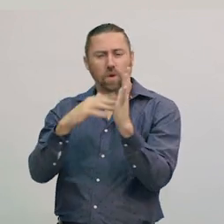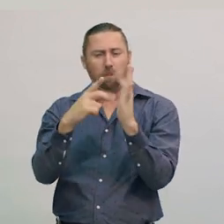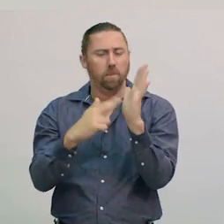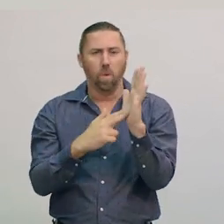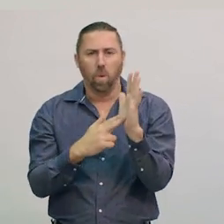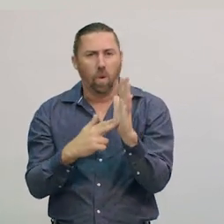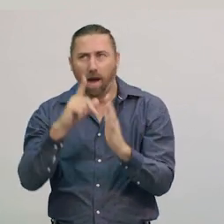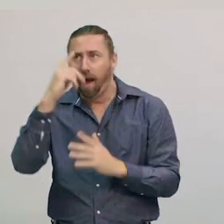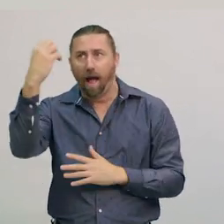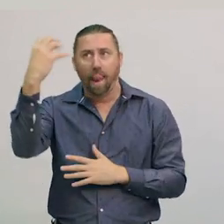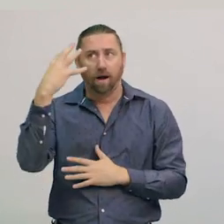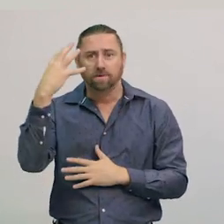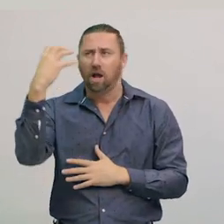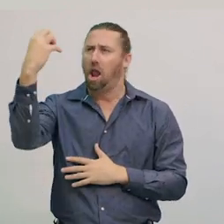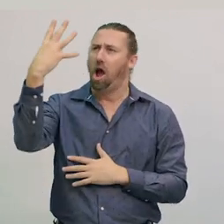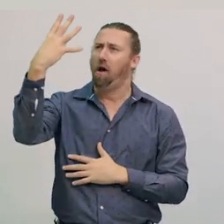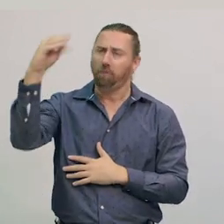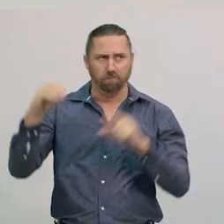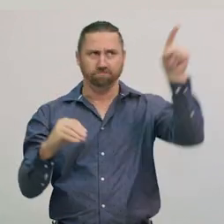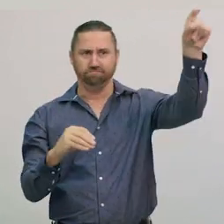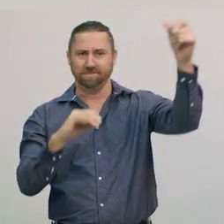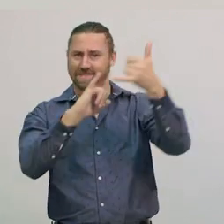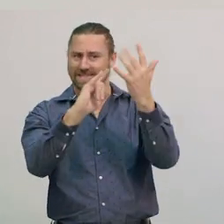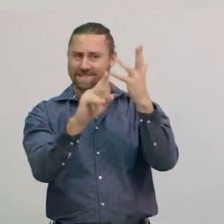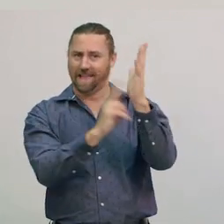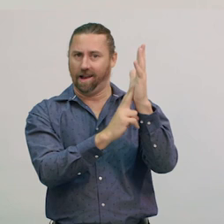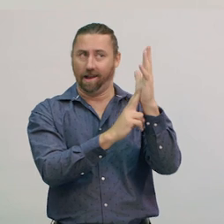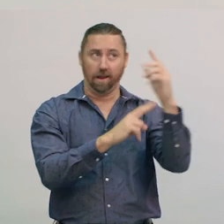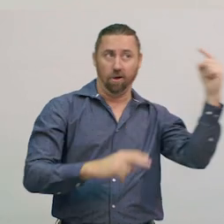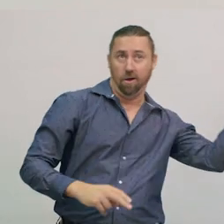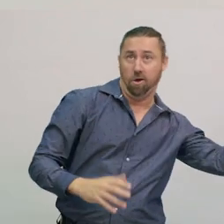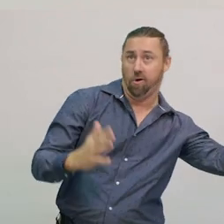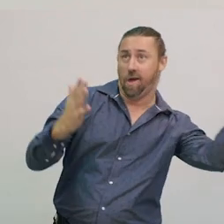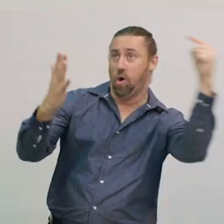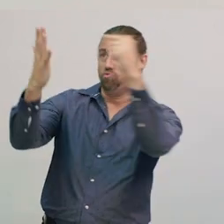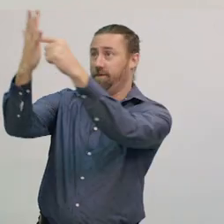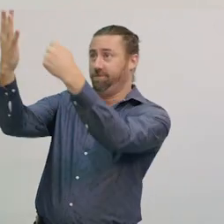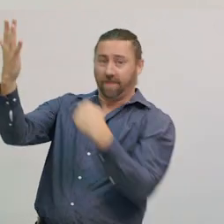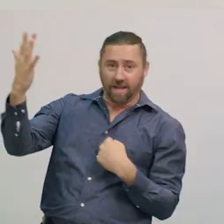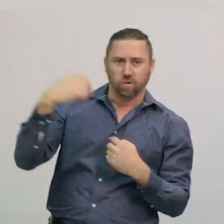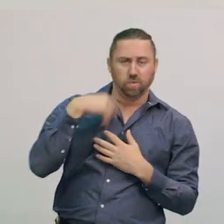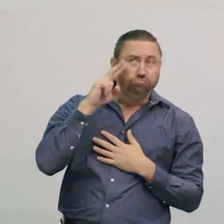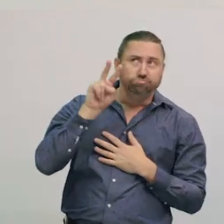The Sun’s light shines on the Moon. The light that is reflected enables us to see the Moon,